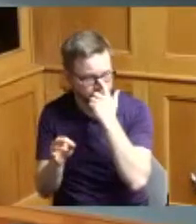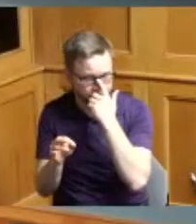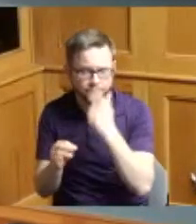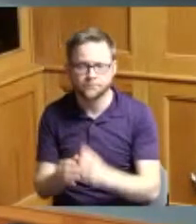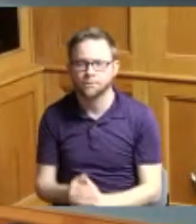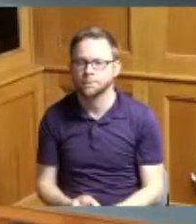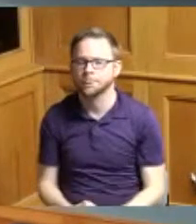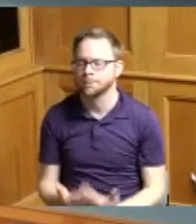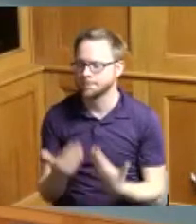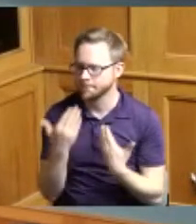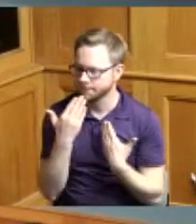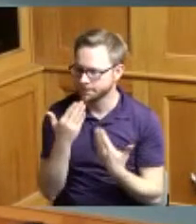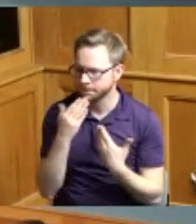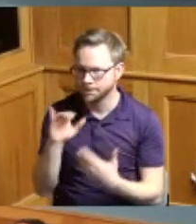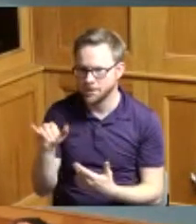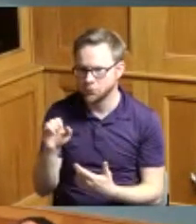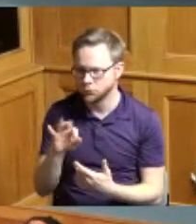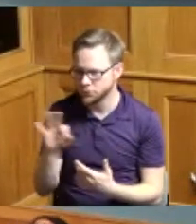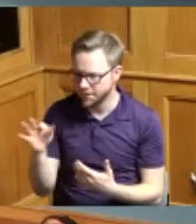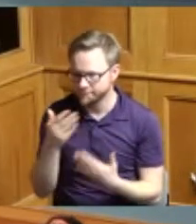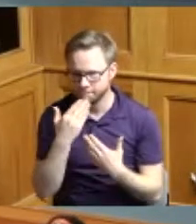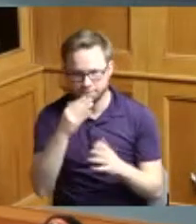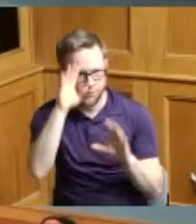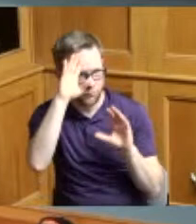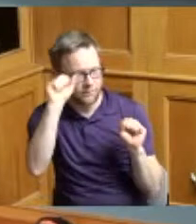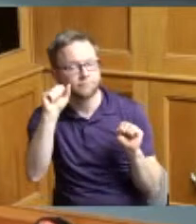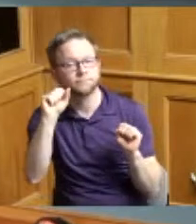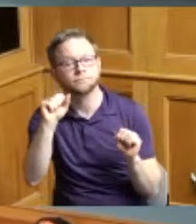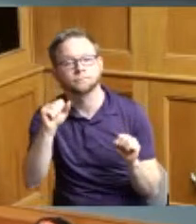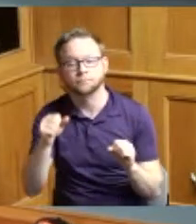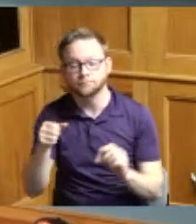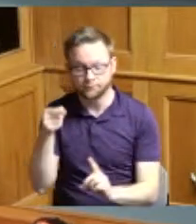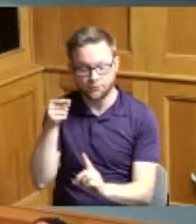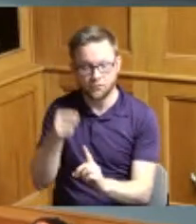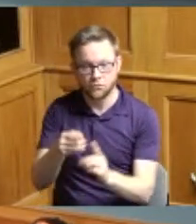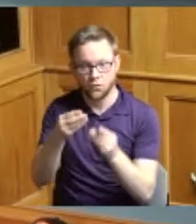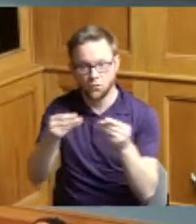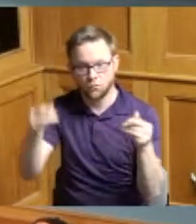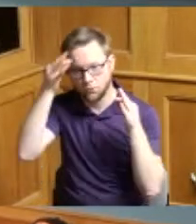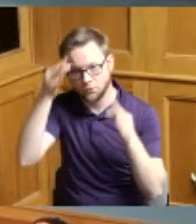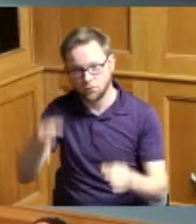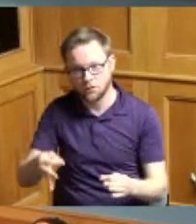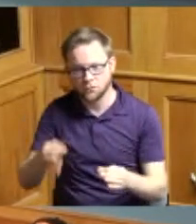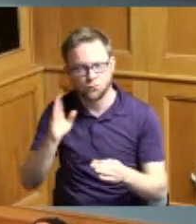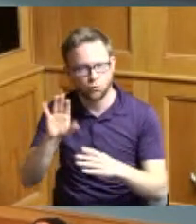thank you Jeff thank you Madam President so yes this is a resolution giving firm policy direction